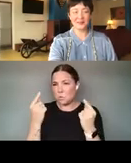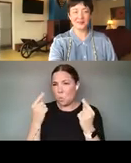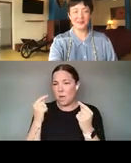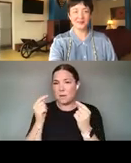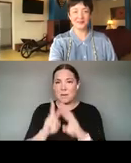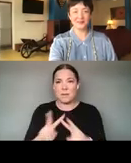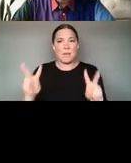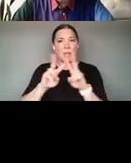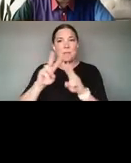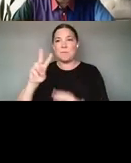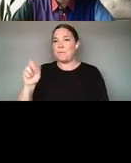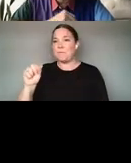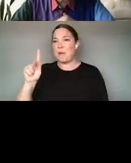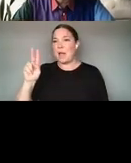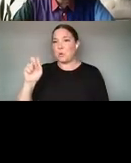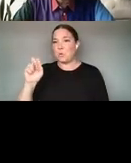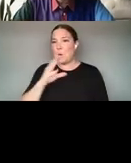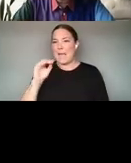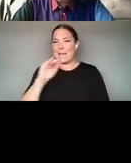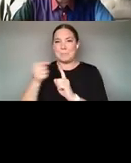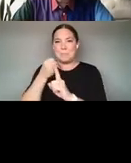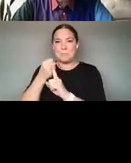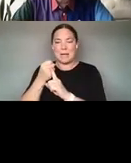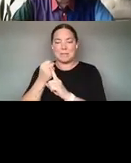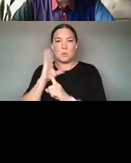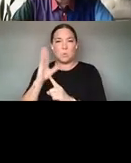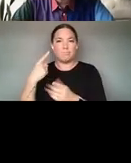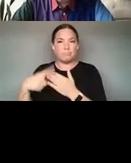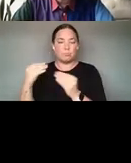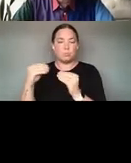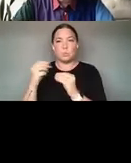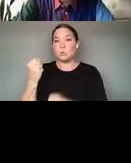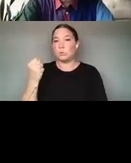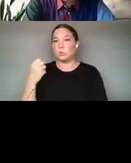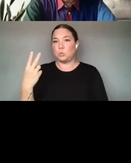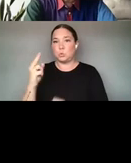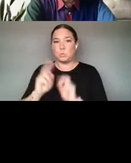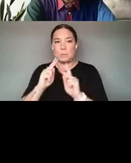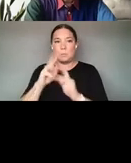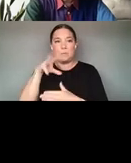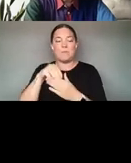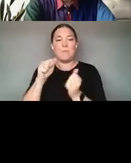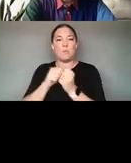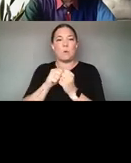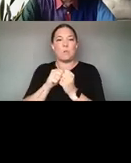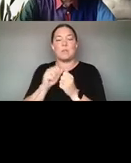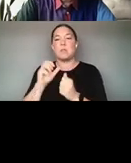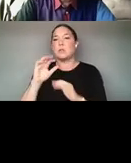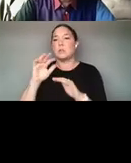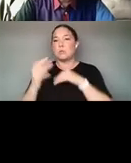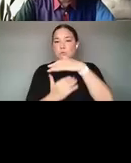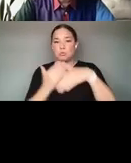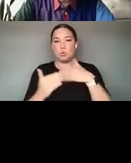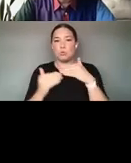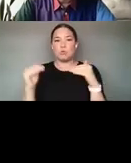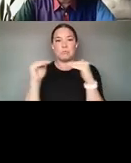TO TWO ARTS PEOPLE INVOLVED IN ARTS AND SOCIAL JUSTICE FUNDING AND THEY'RE GOING TO BE TALKING